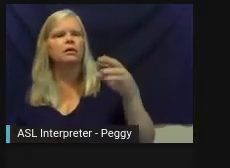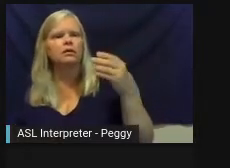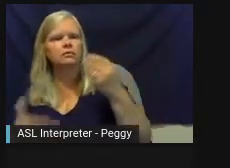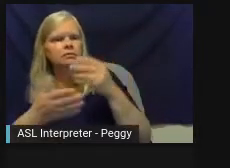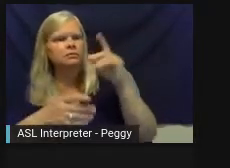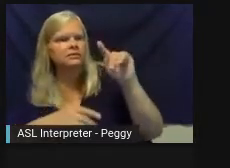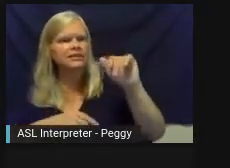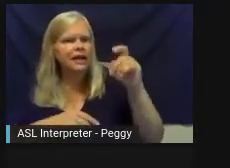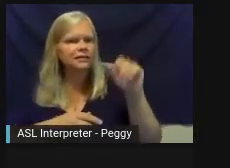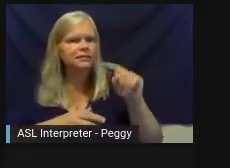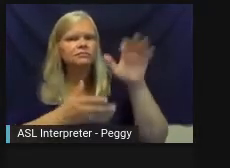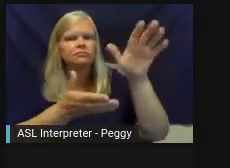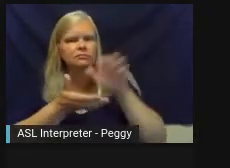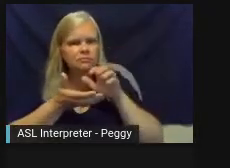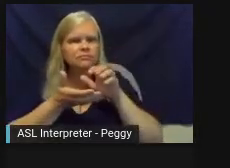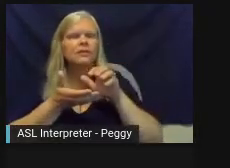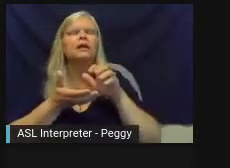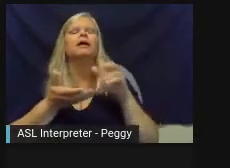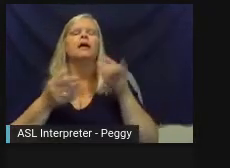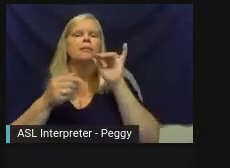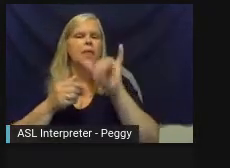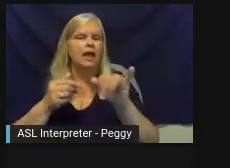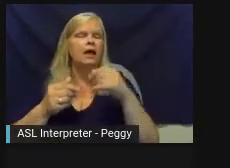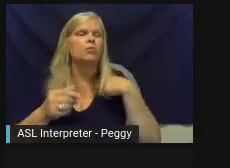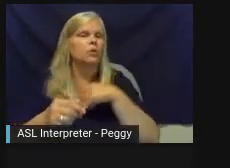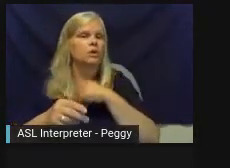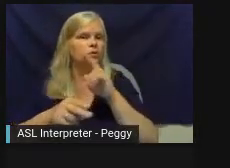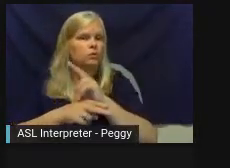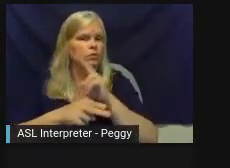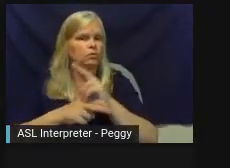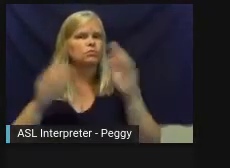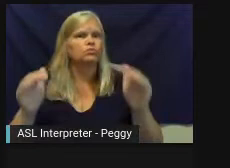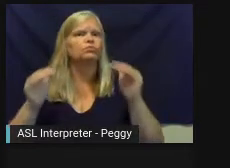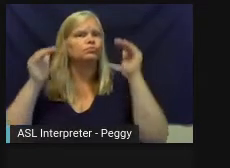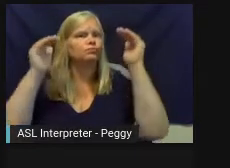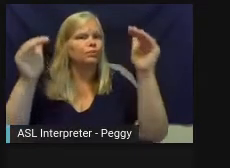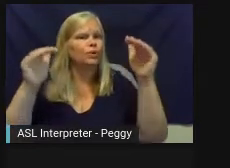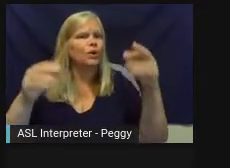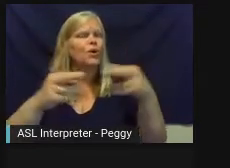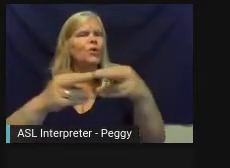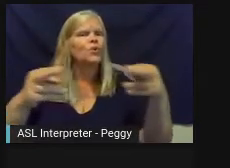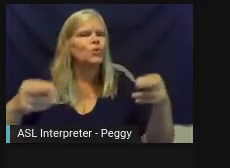dedicated revenue stream that then we use to advance regional priorities.